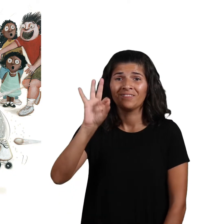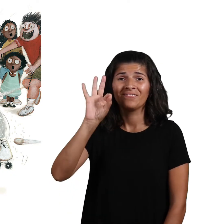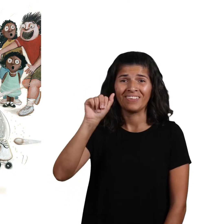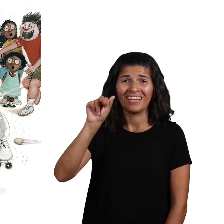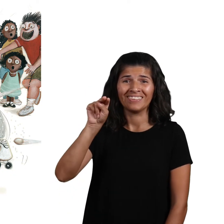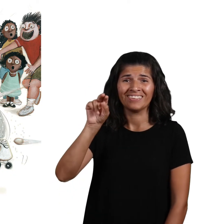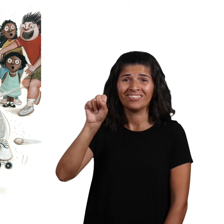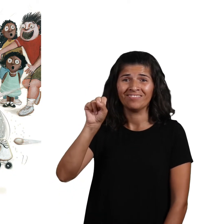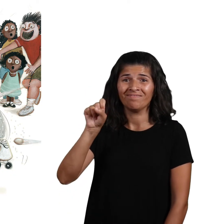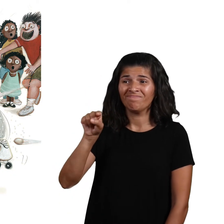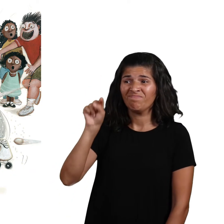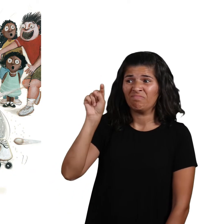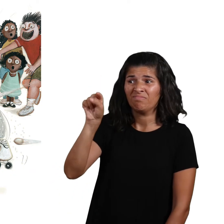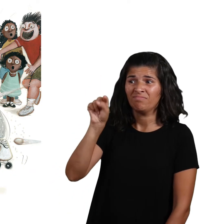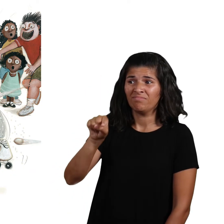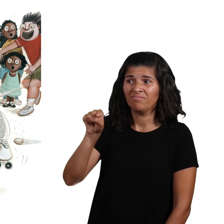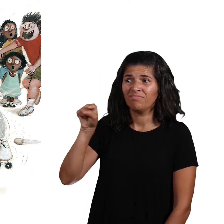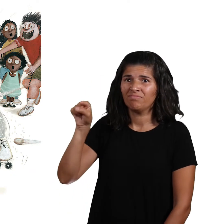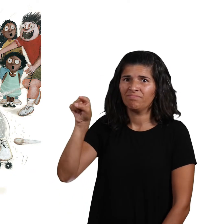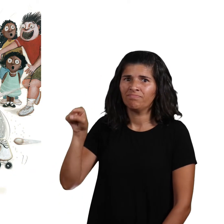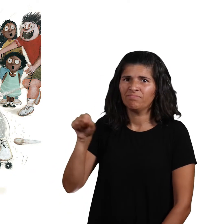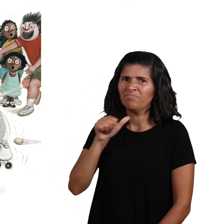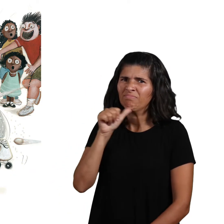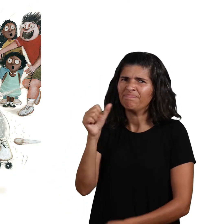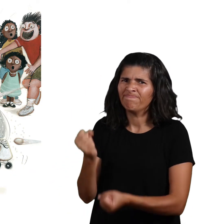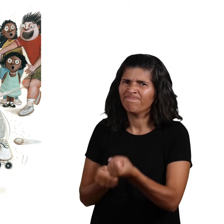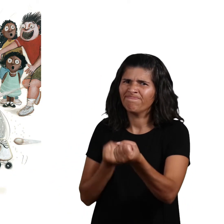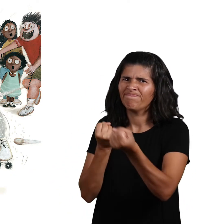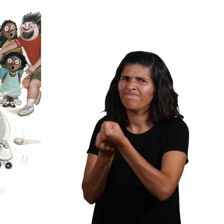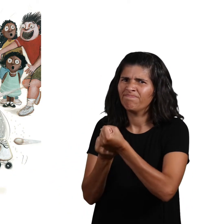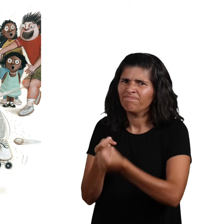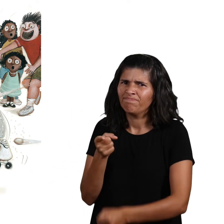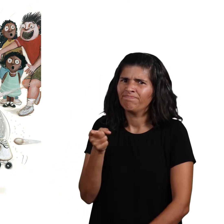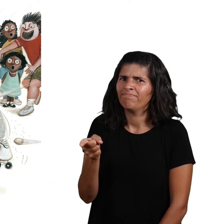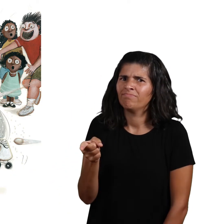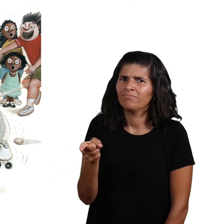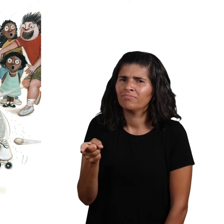And some were not her fans at all.